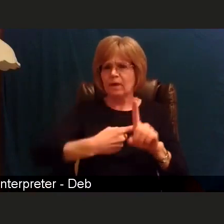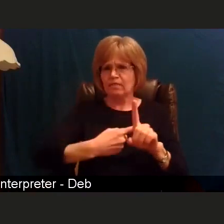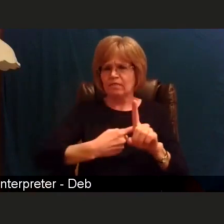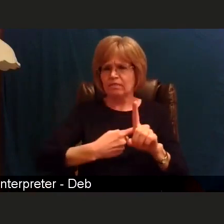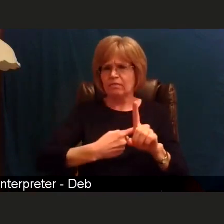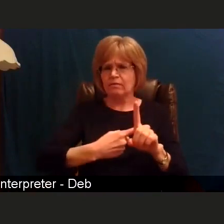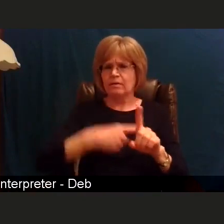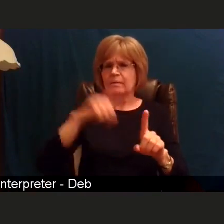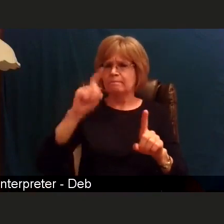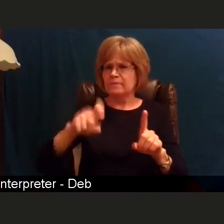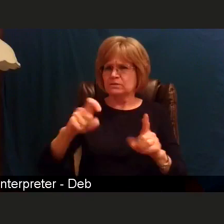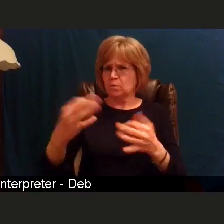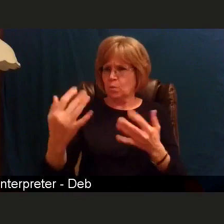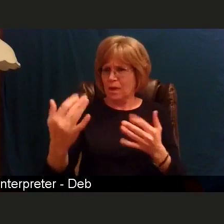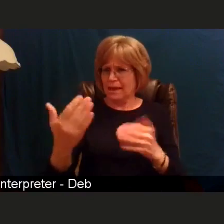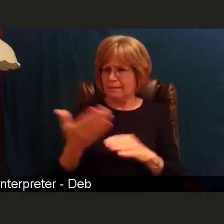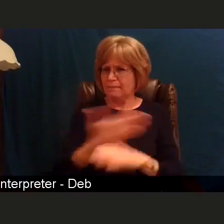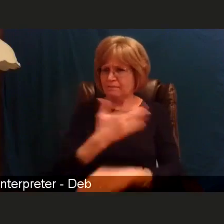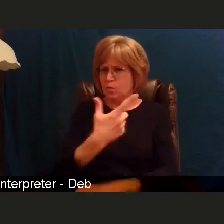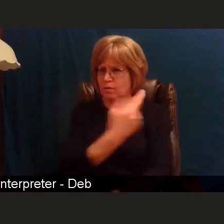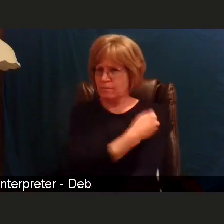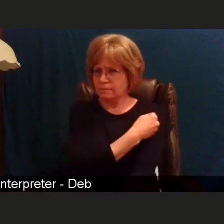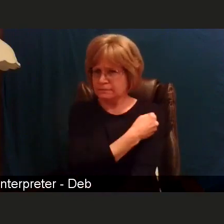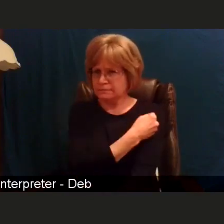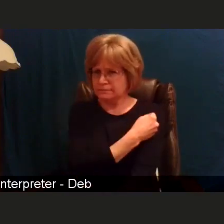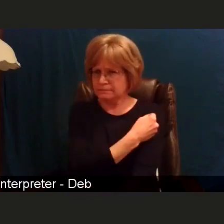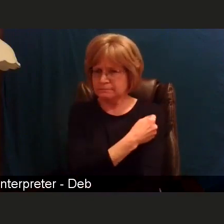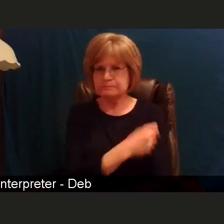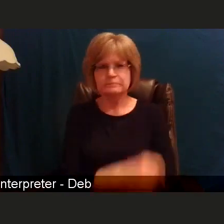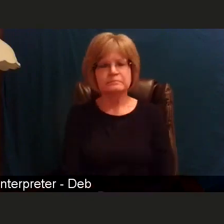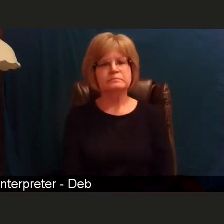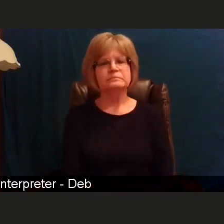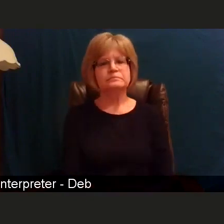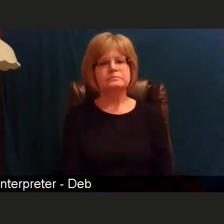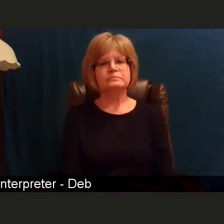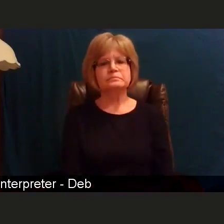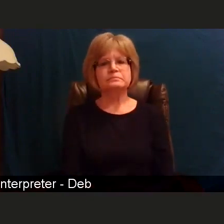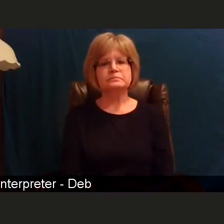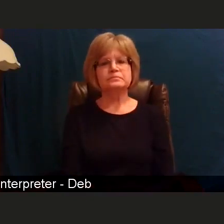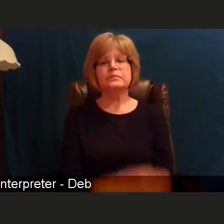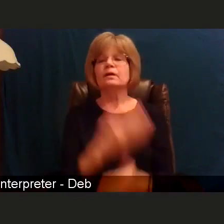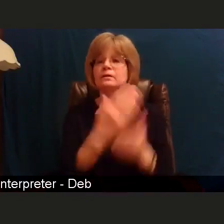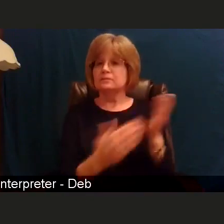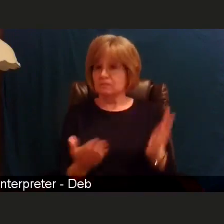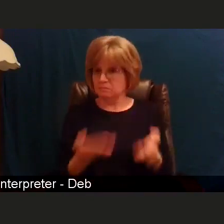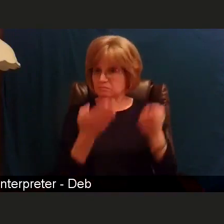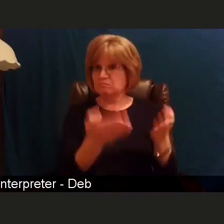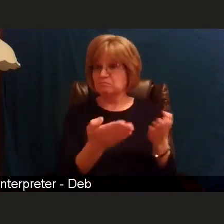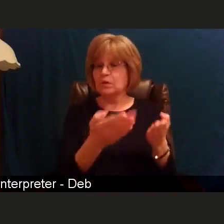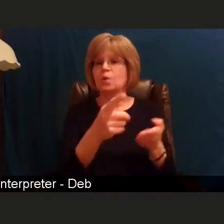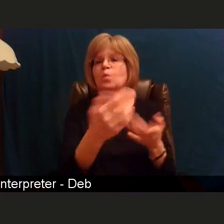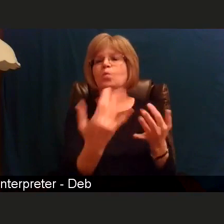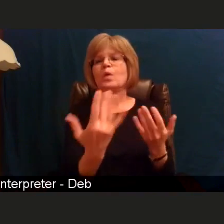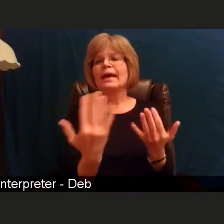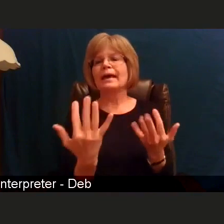I have before getting the vaccine? Well, some recommendations are for you to wait for 90 days